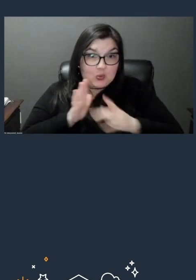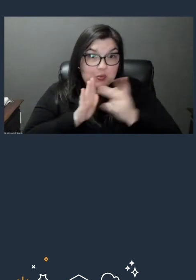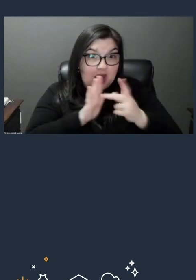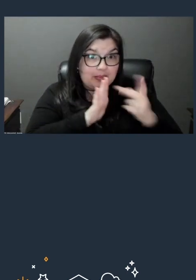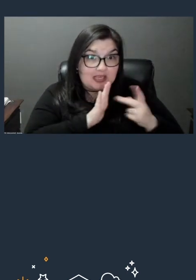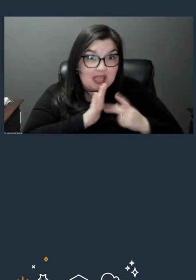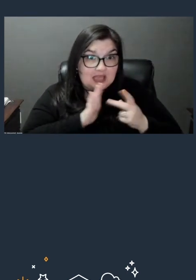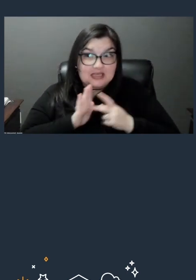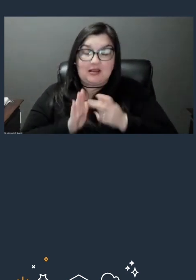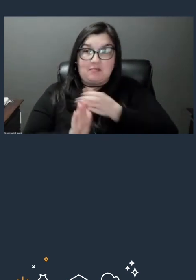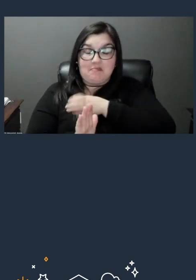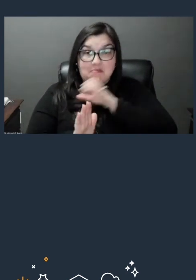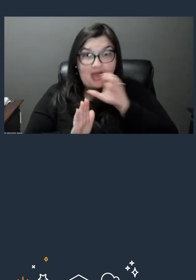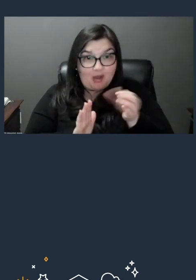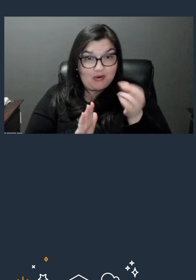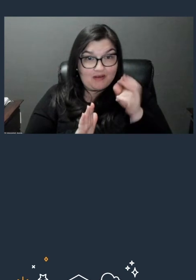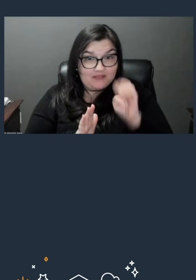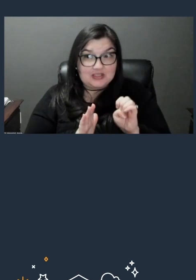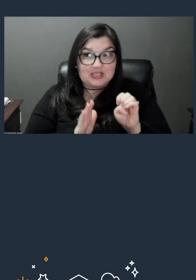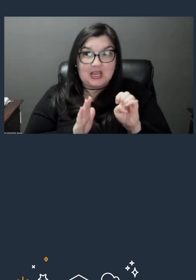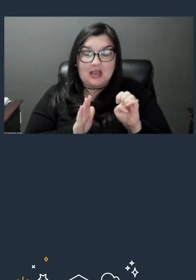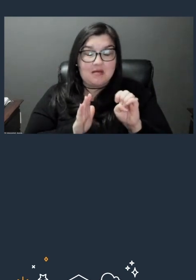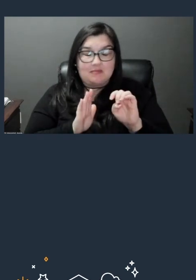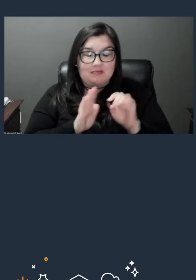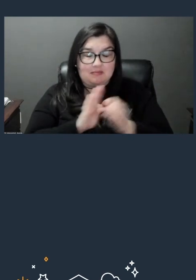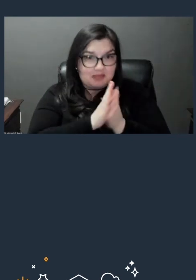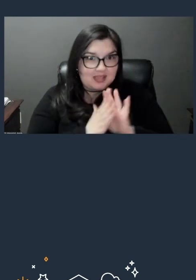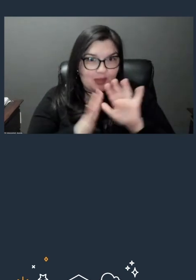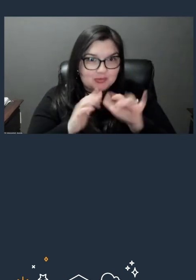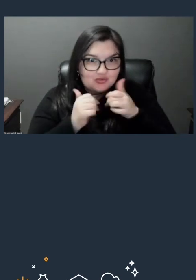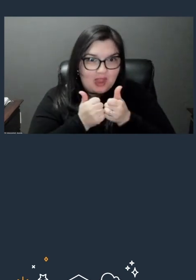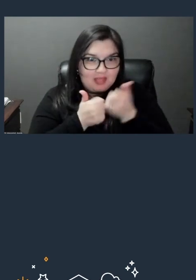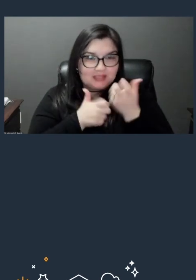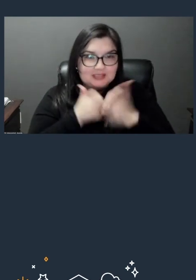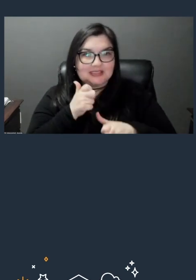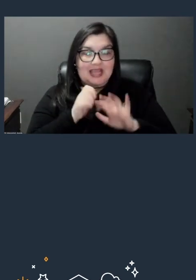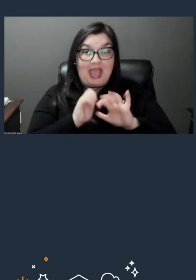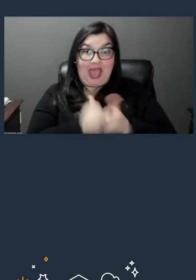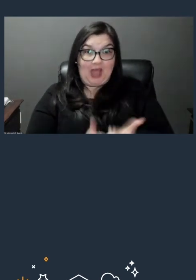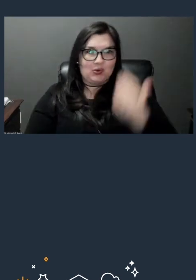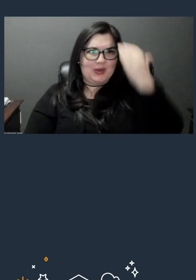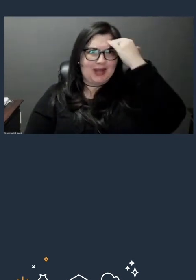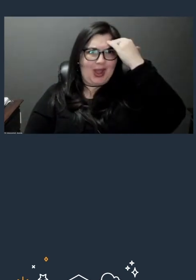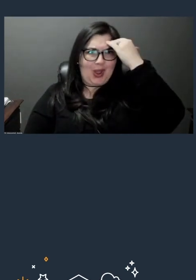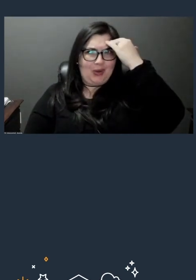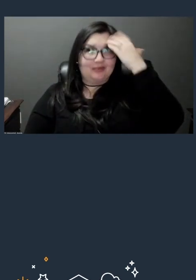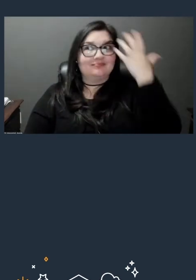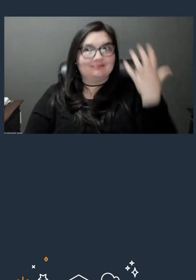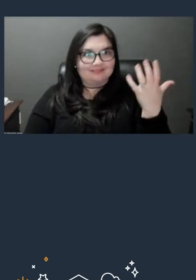it starts to get a little bit challenging. How do I know that I actually set up replication